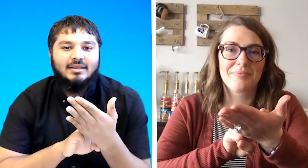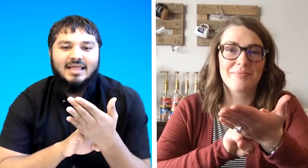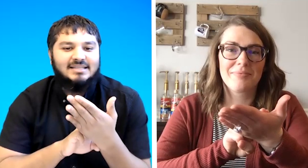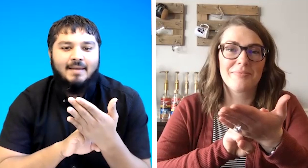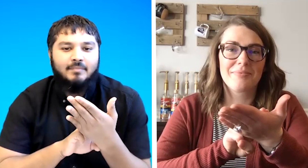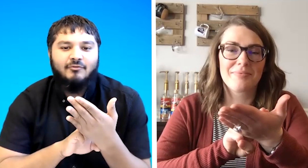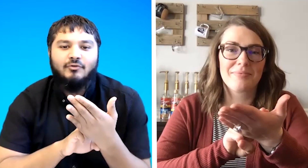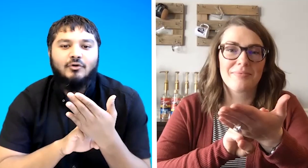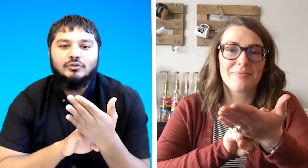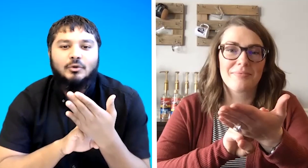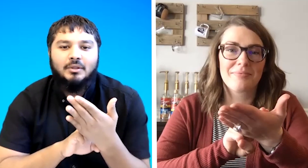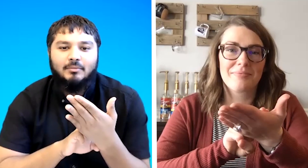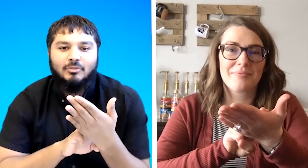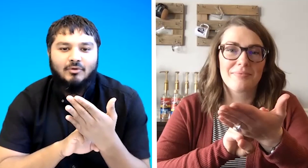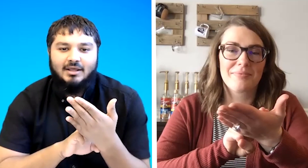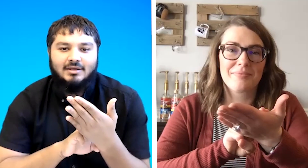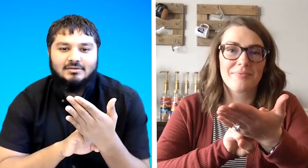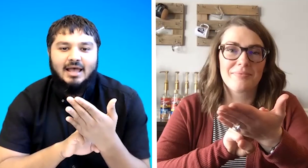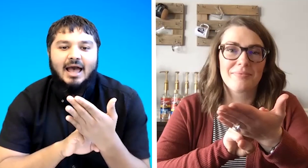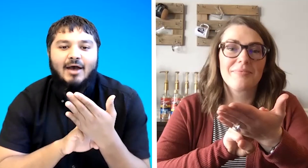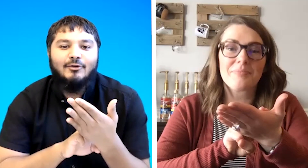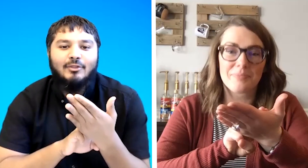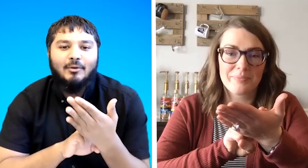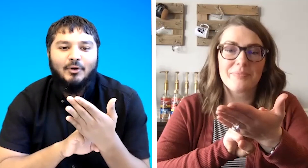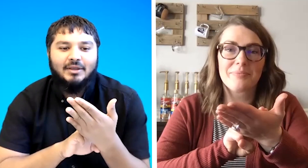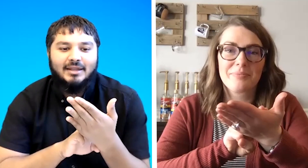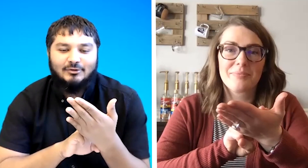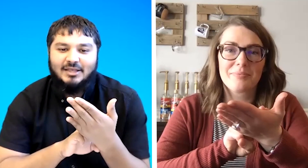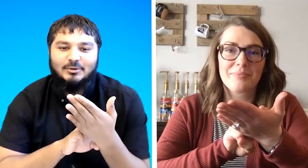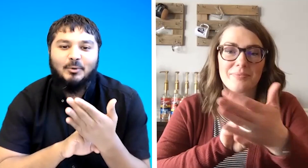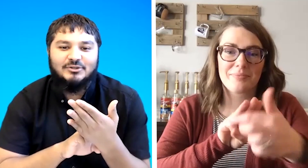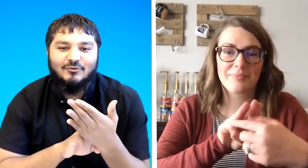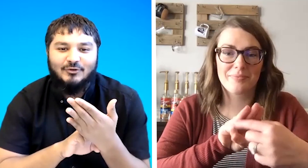that's m if you're not showing them three letters how do they work that so that's a question for you